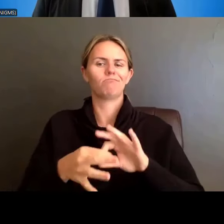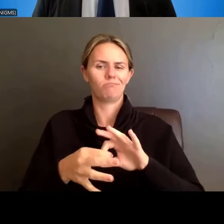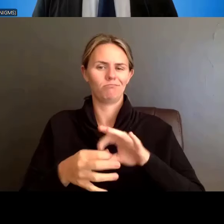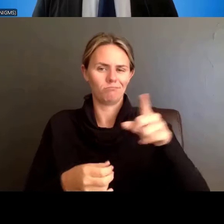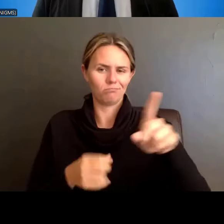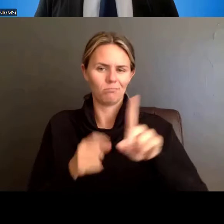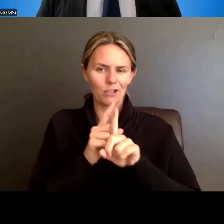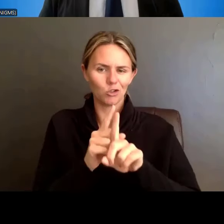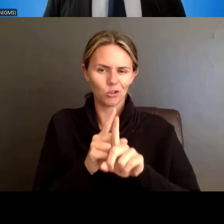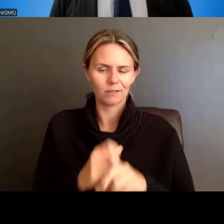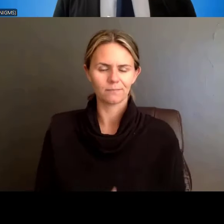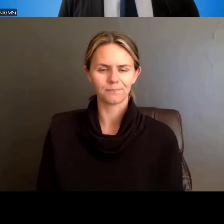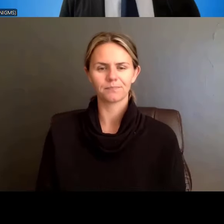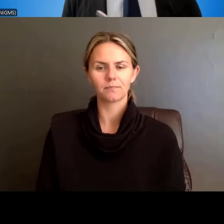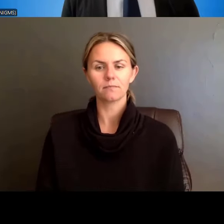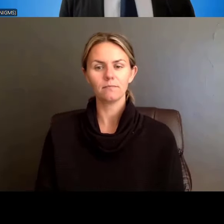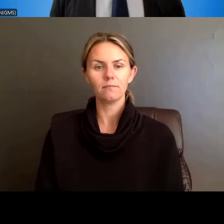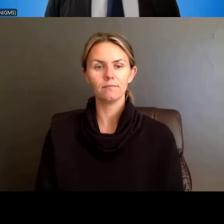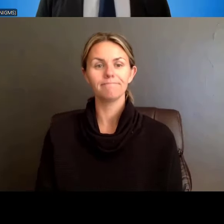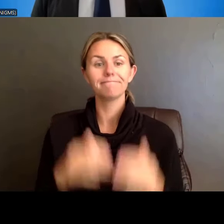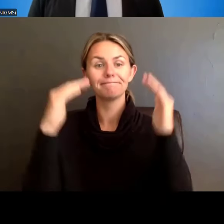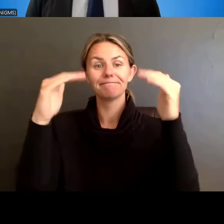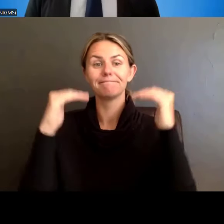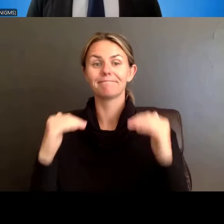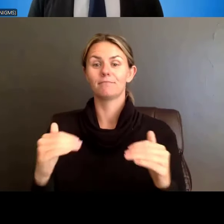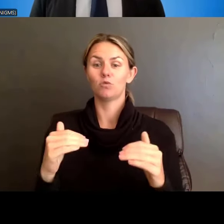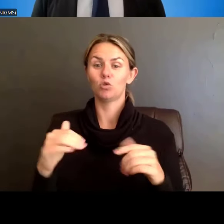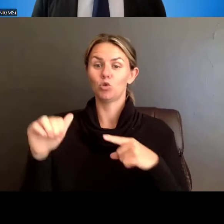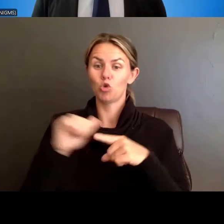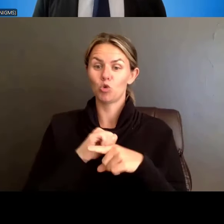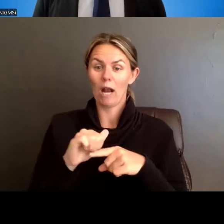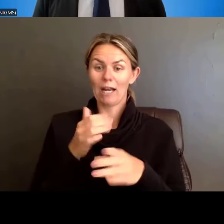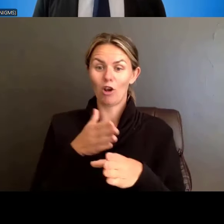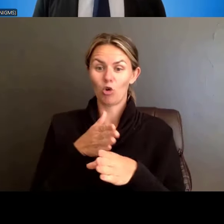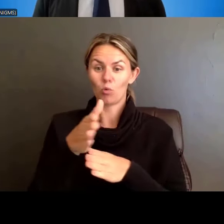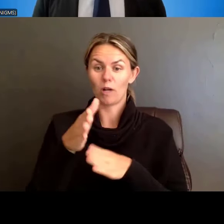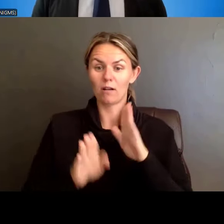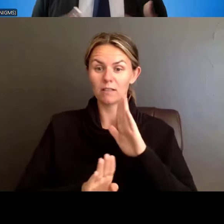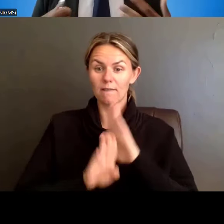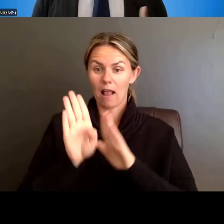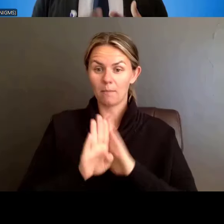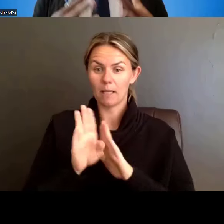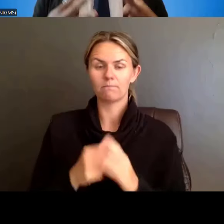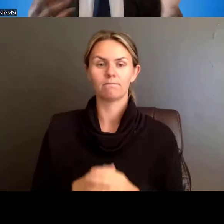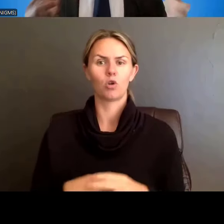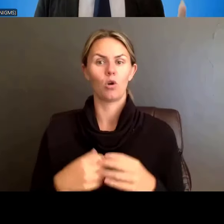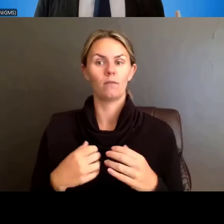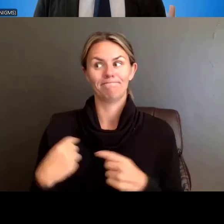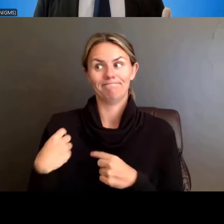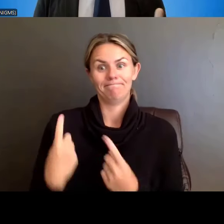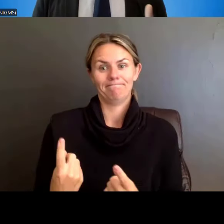Similarly, we're looking at training and career development. So, right now, the program plan has, in the proposed training section,